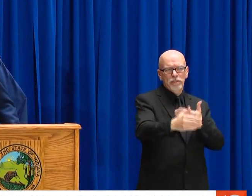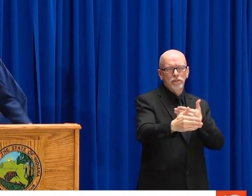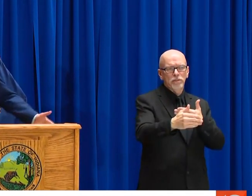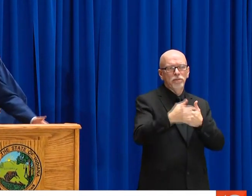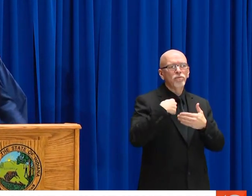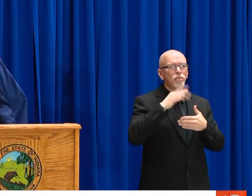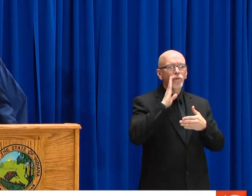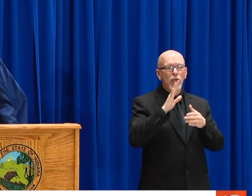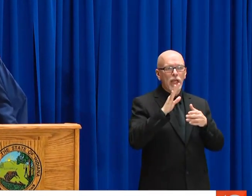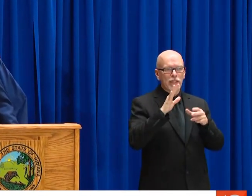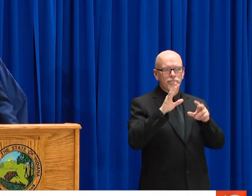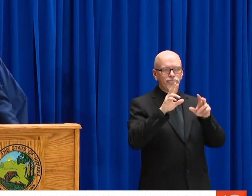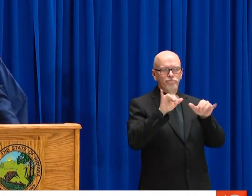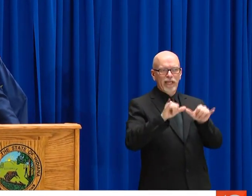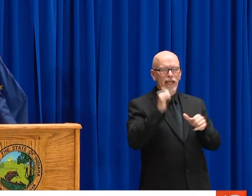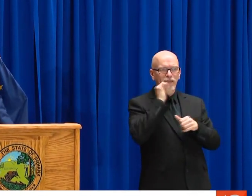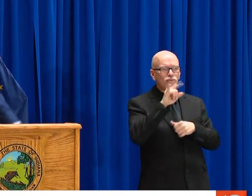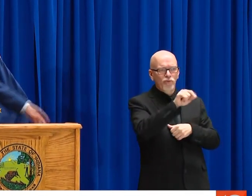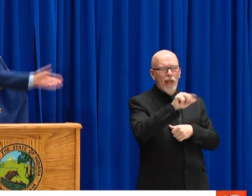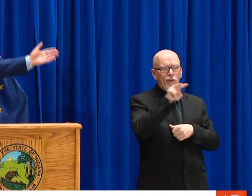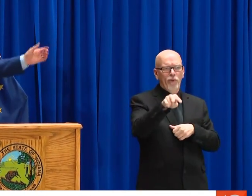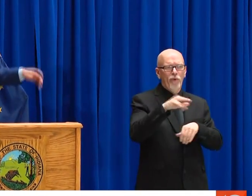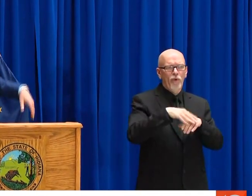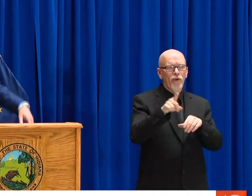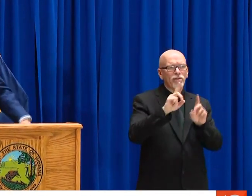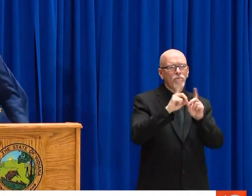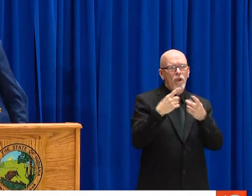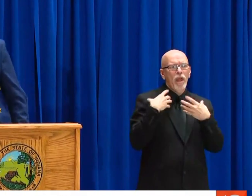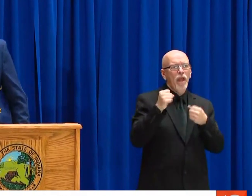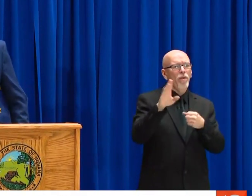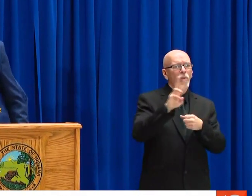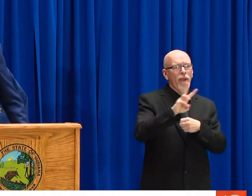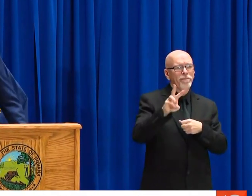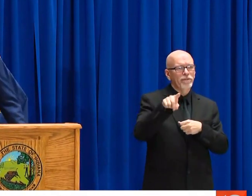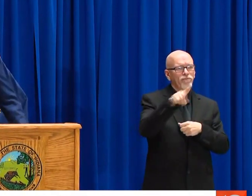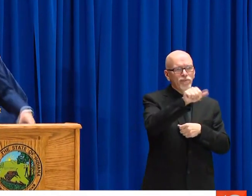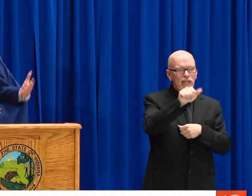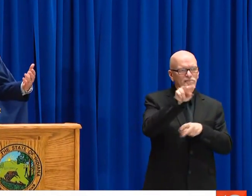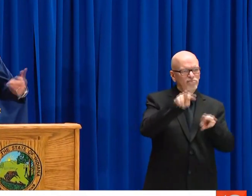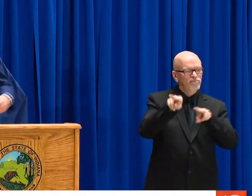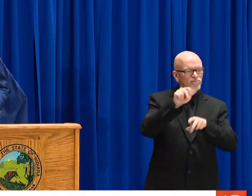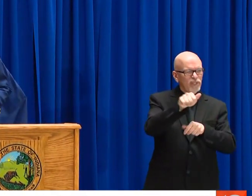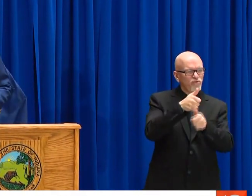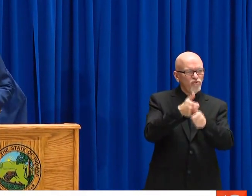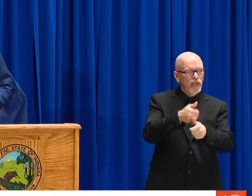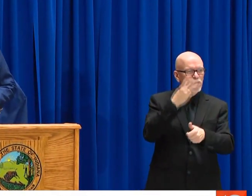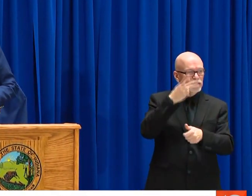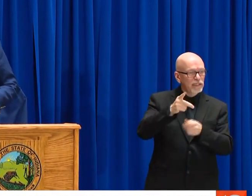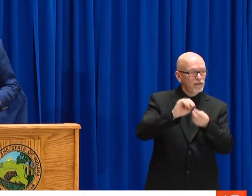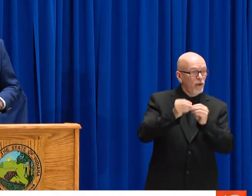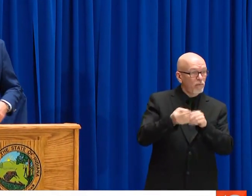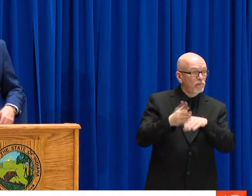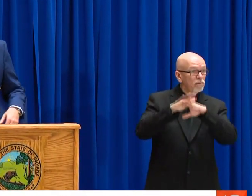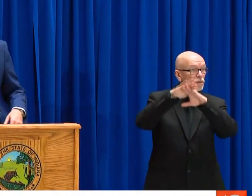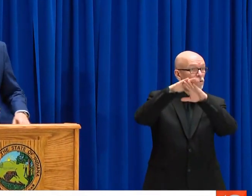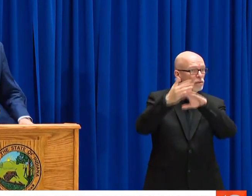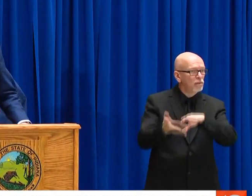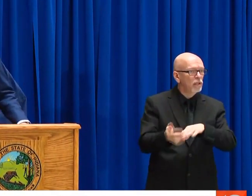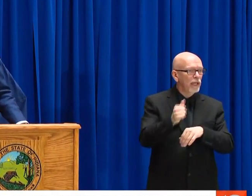TWO-WEEK TIMELINE AND HERE IN INDIANA I'M GOING TO FOCUS ON THAT TWO-WEEK TIMELINE.